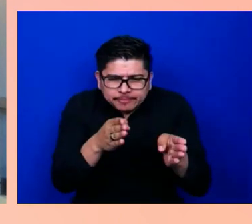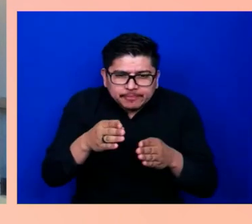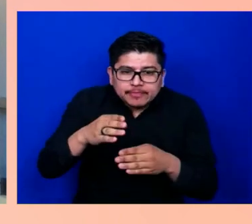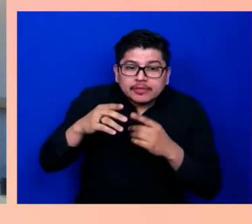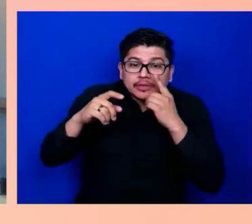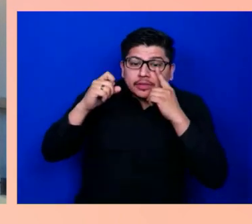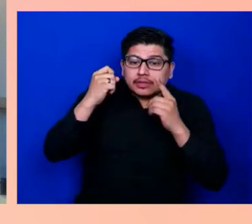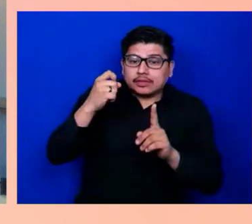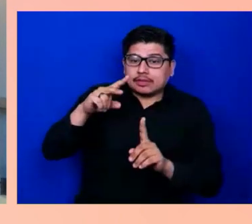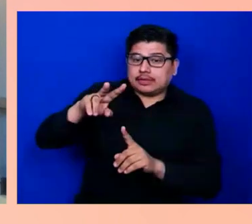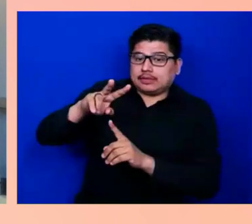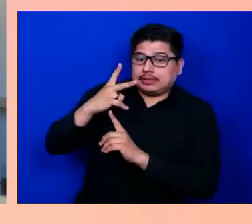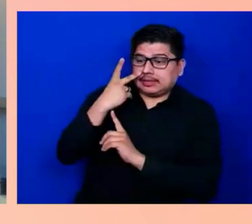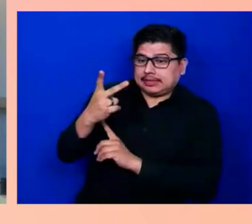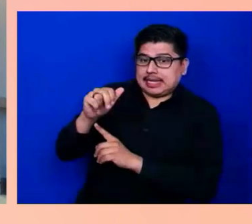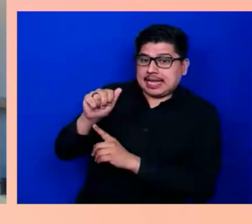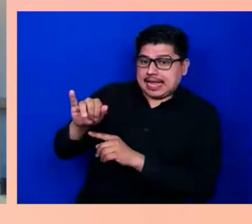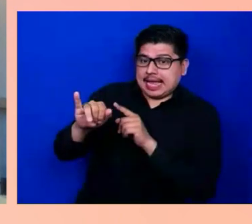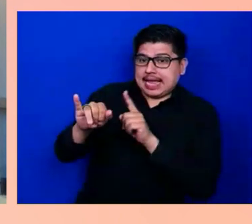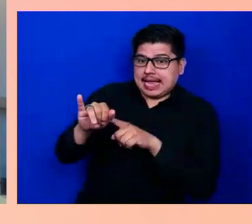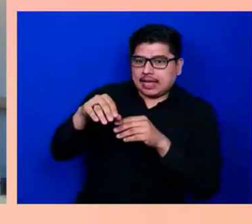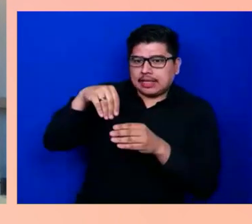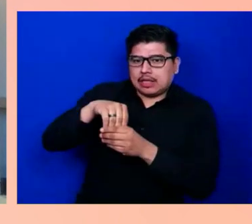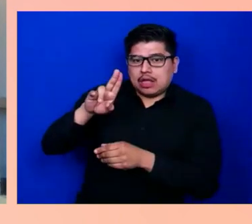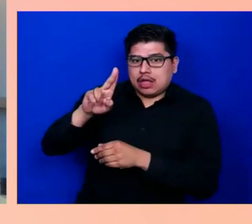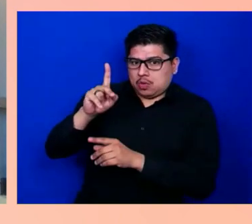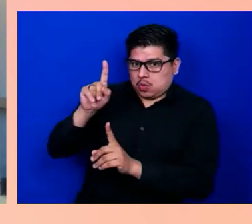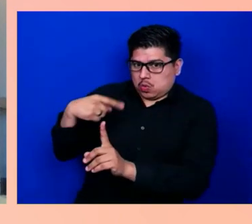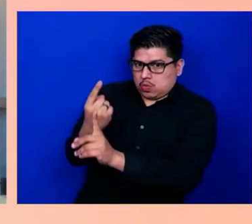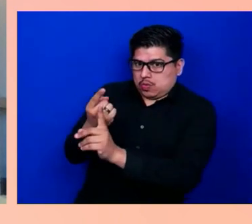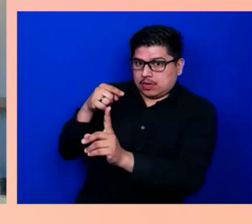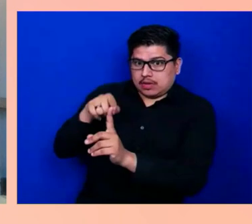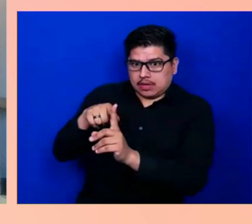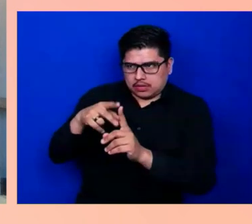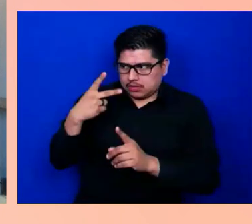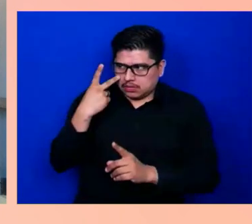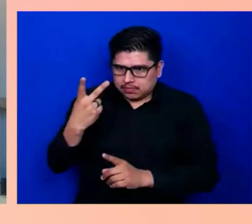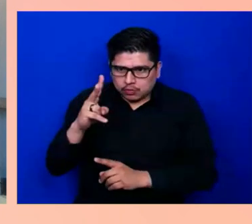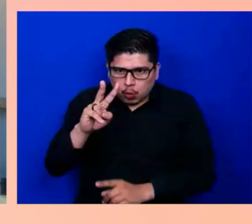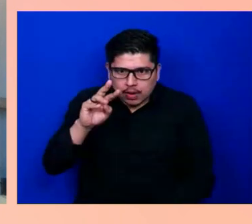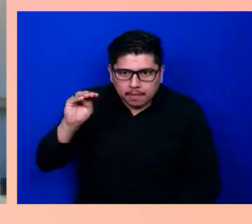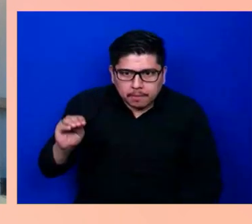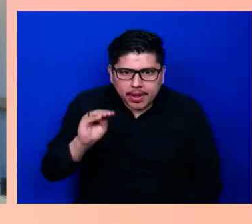more than two million people are living with sight loss, but there's also seven million people, which is 16 percent of